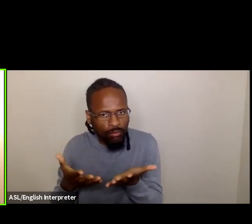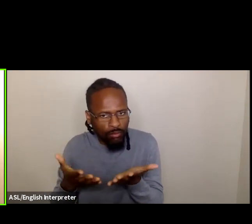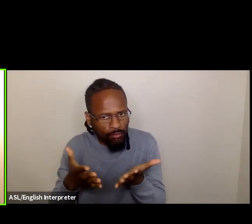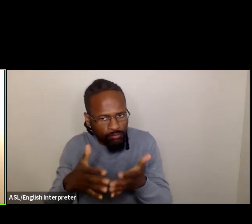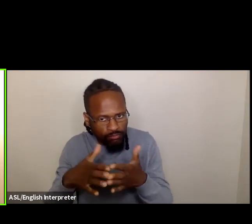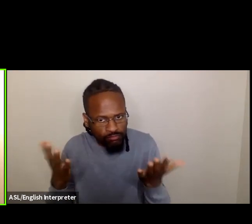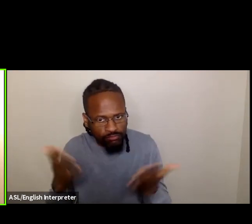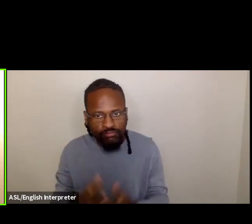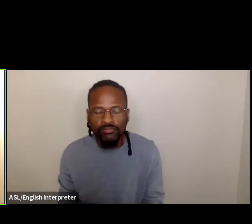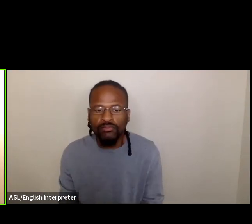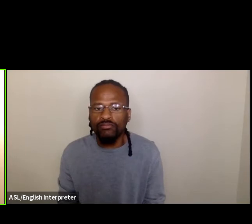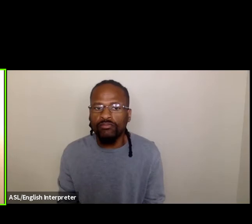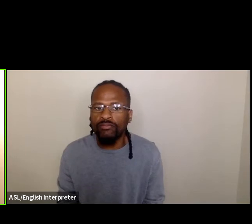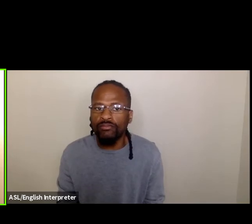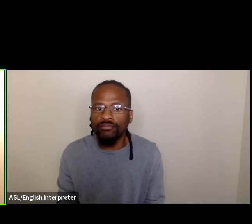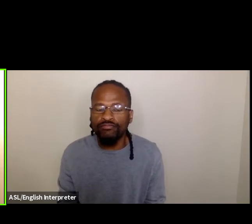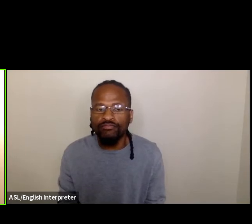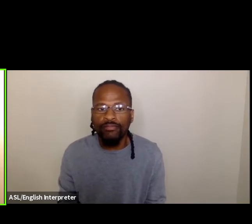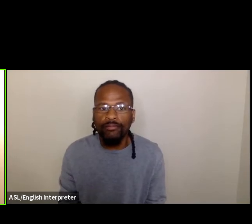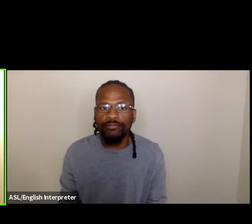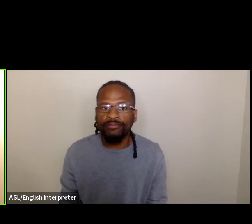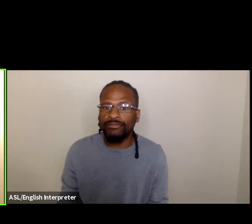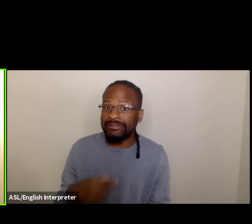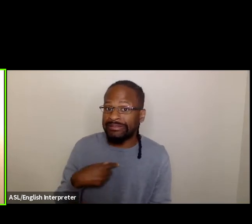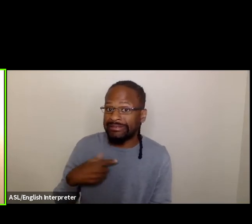So I will need sharing privileges